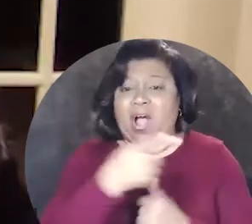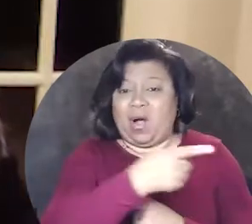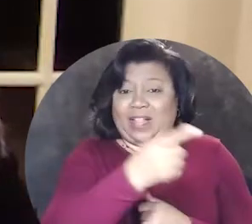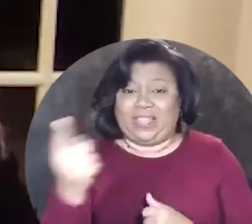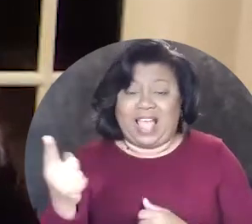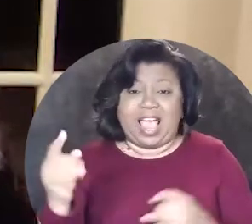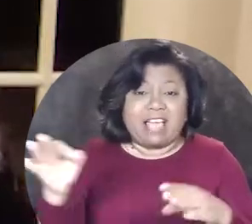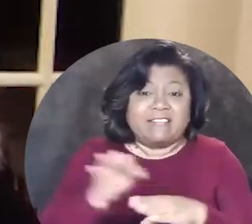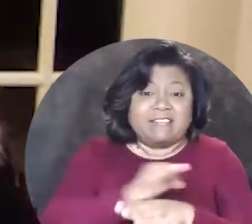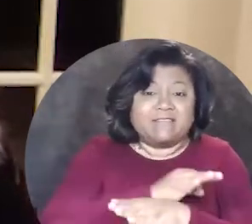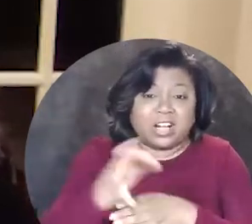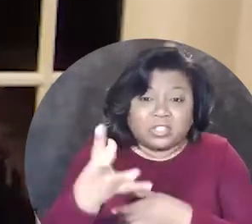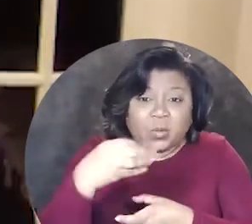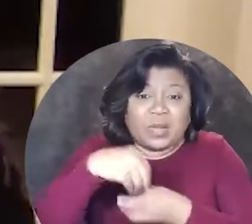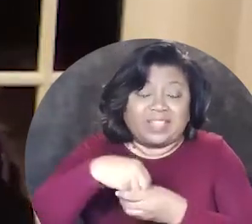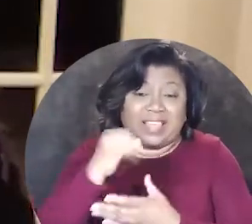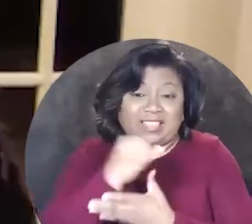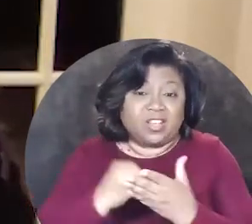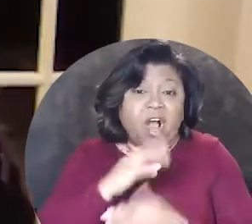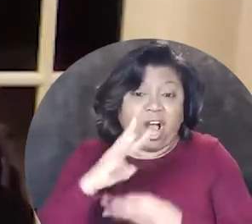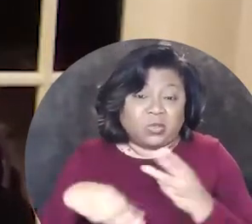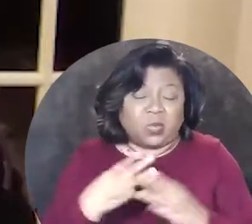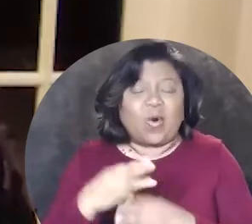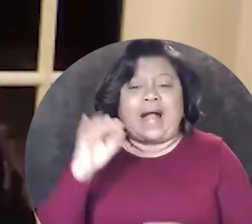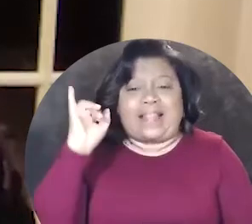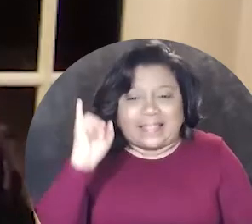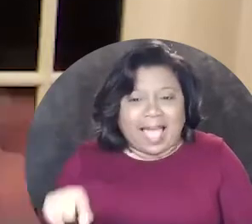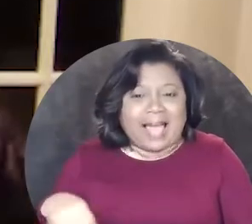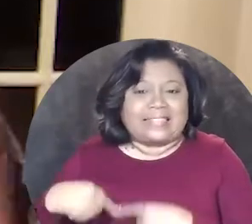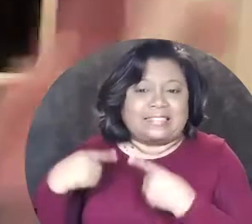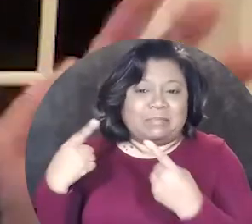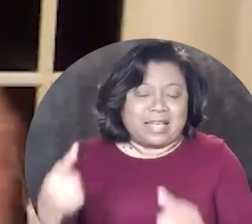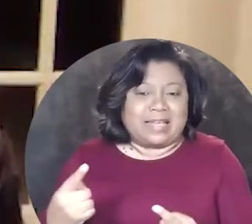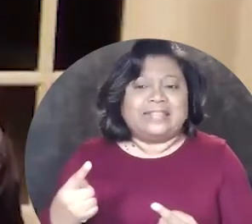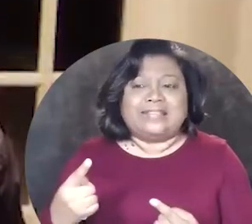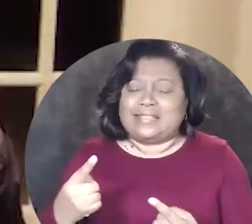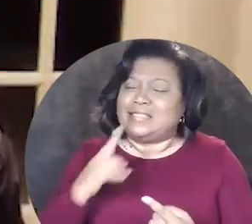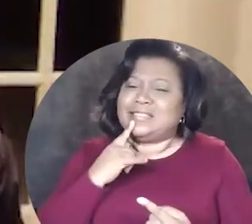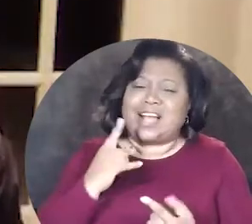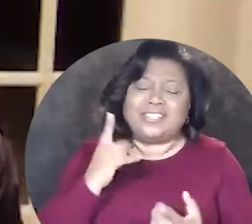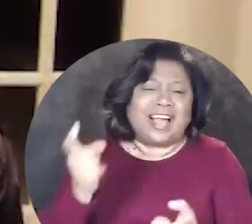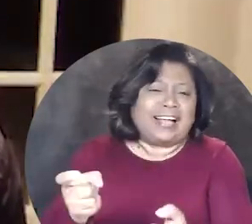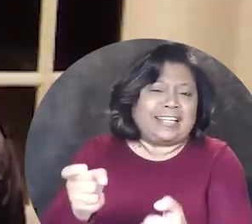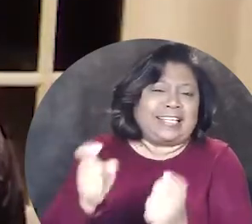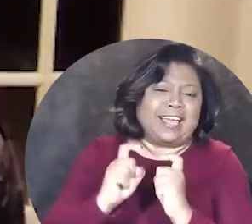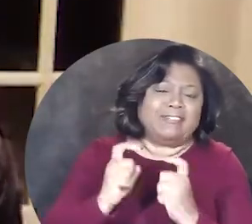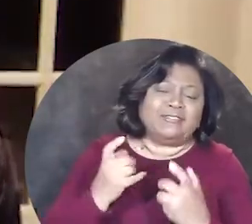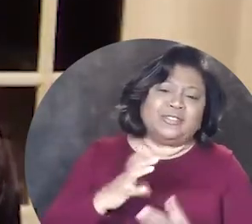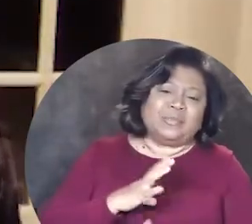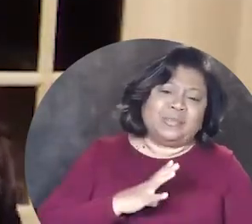and how they function within the art world that's been such a gift to me